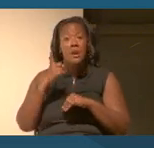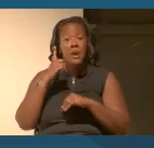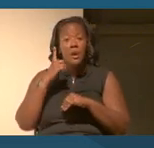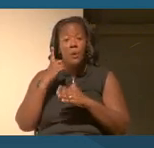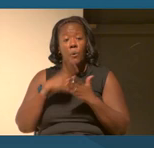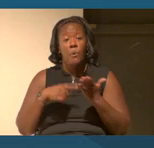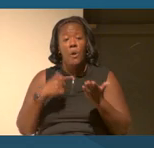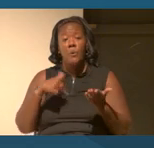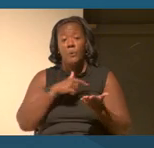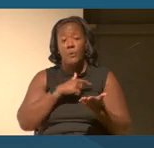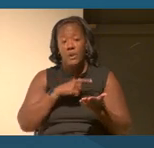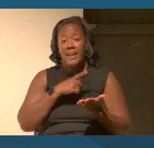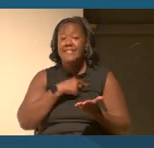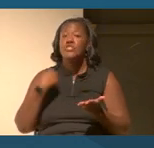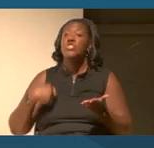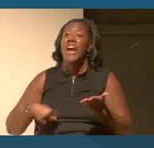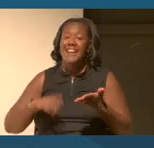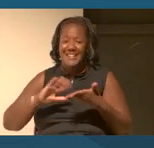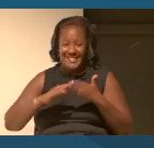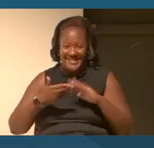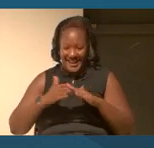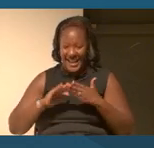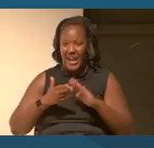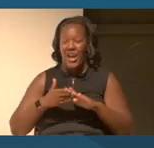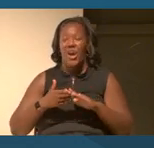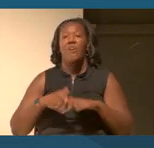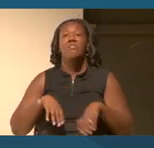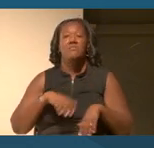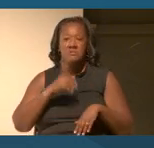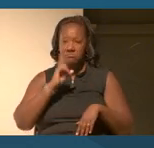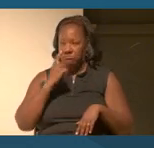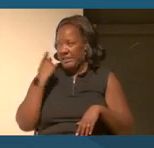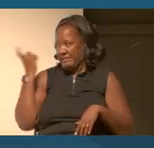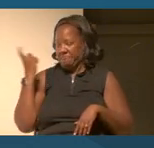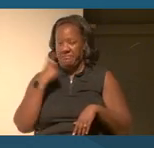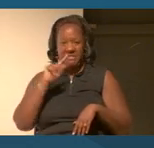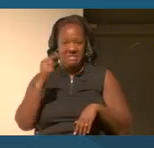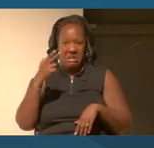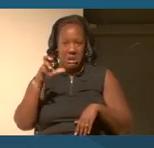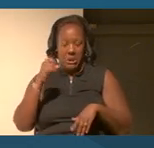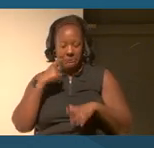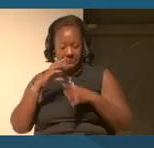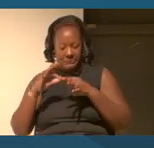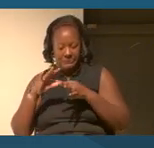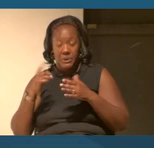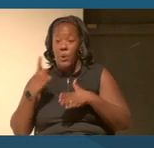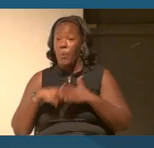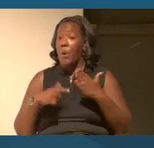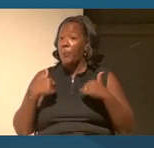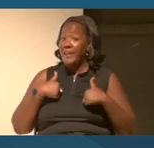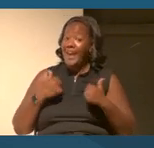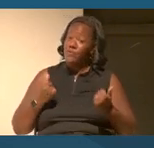I hope in humility to offer to you and your students is a wealth of primary sources, right?